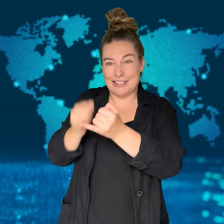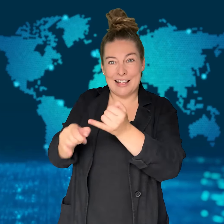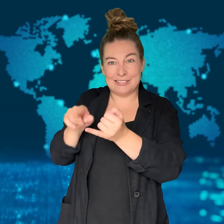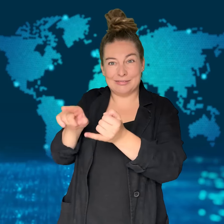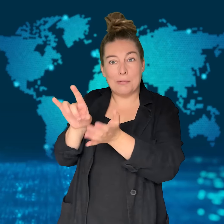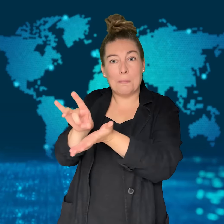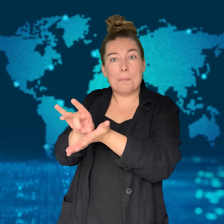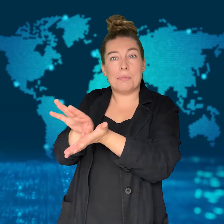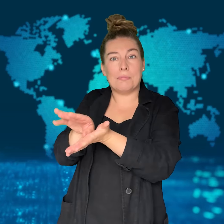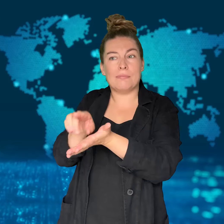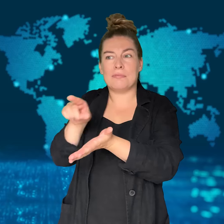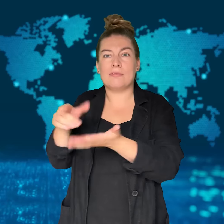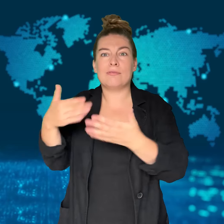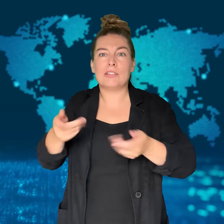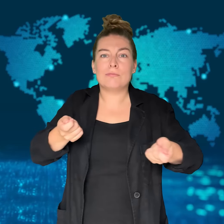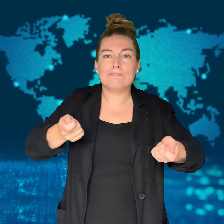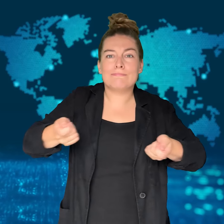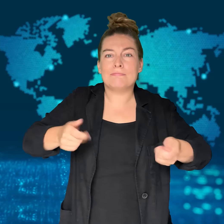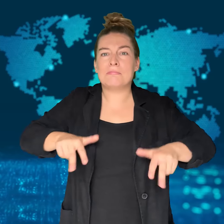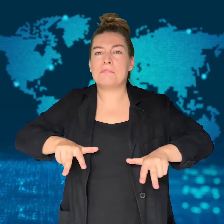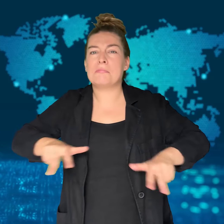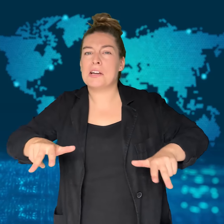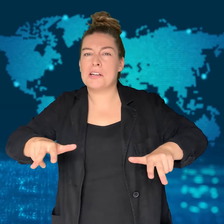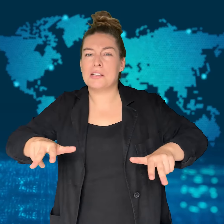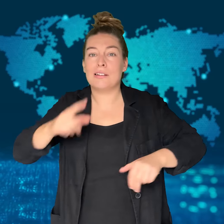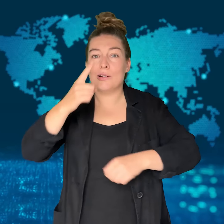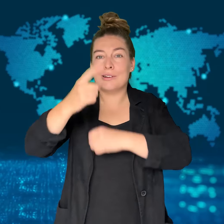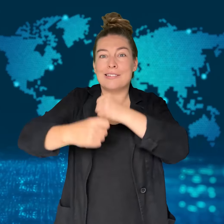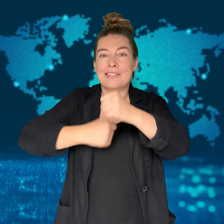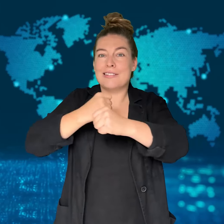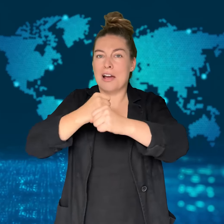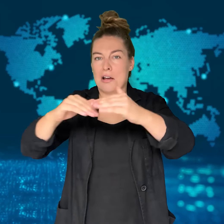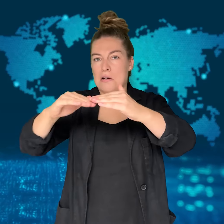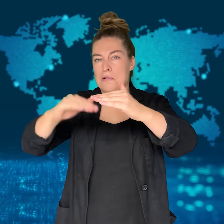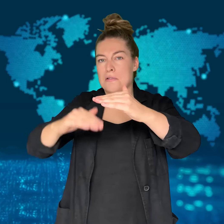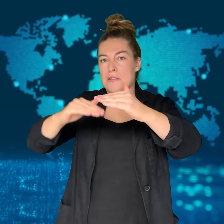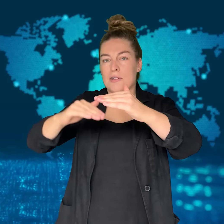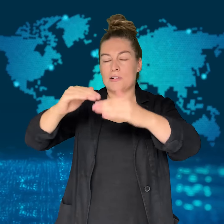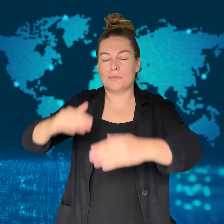He held the office of prime minister for less than a year.